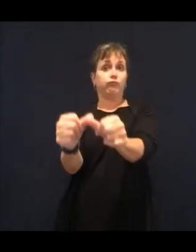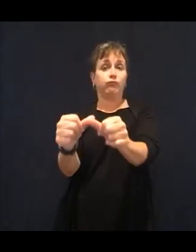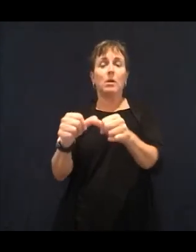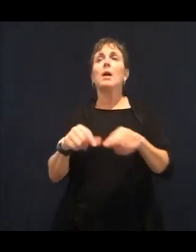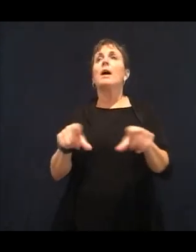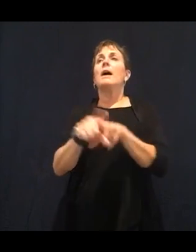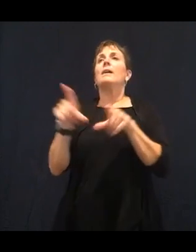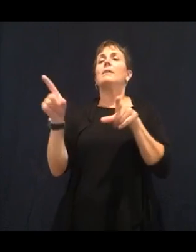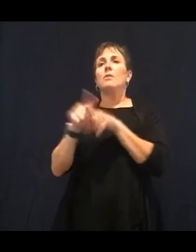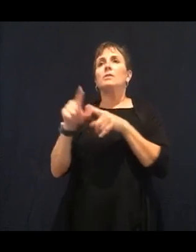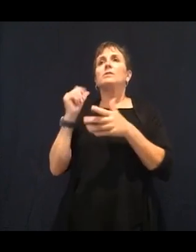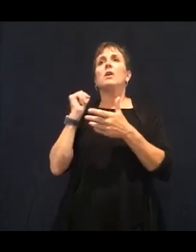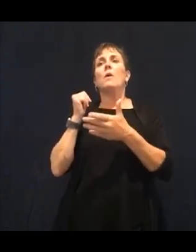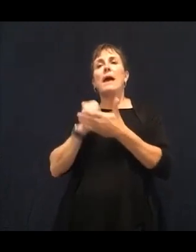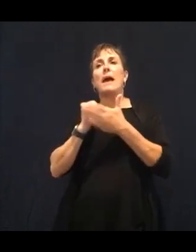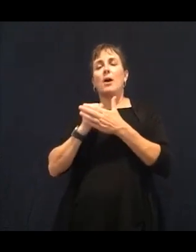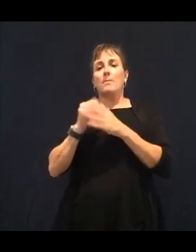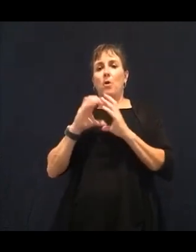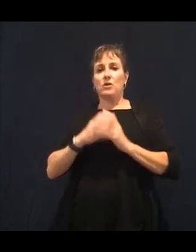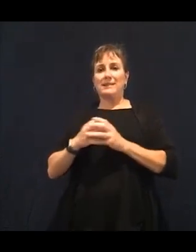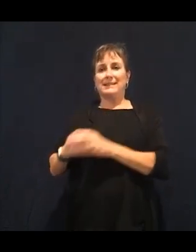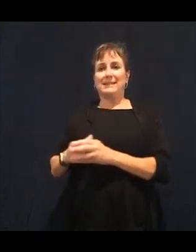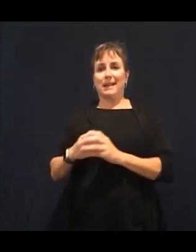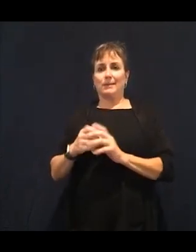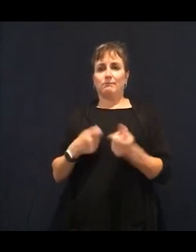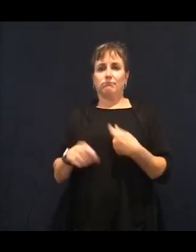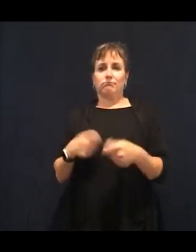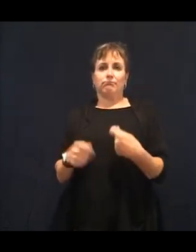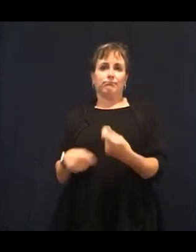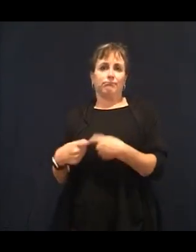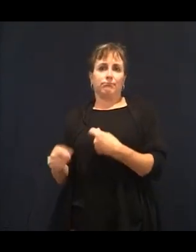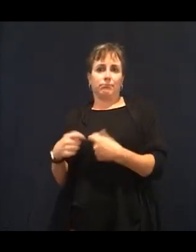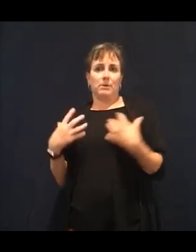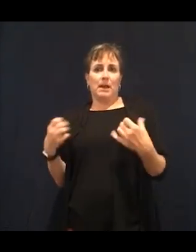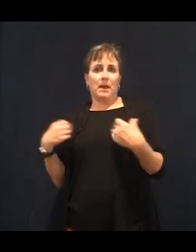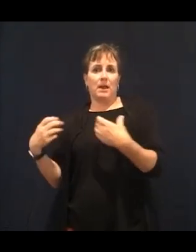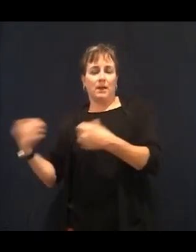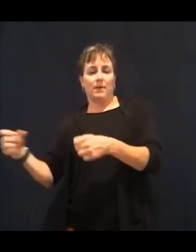properly, bringing food and nutrients to our brain and to